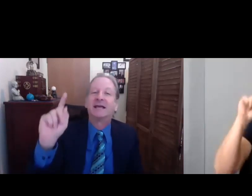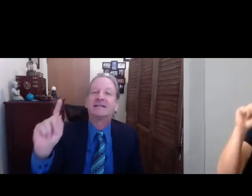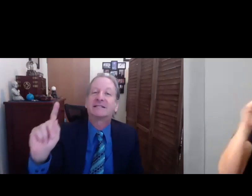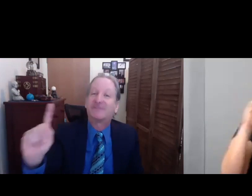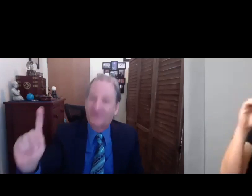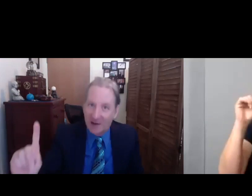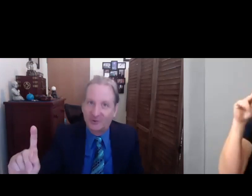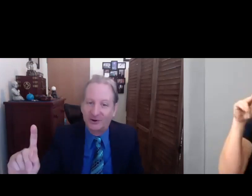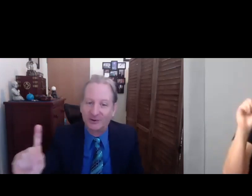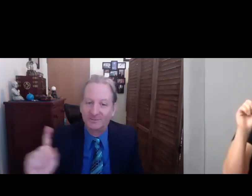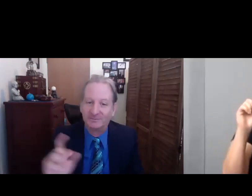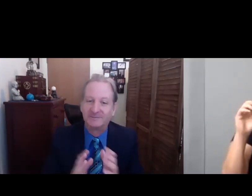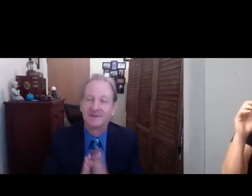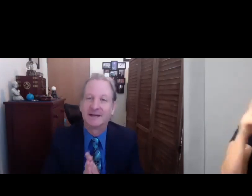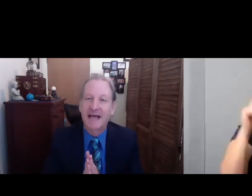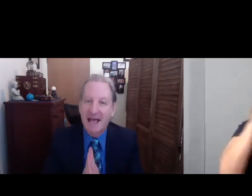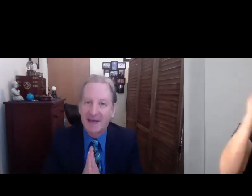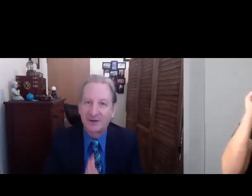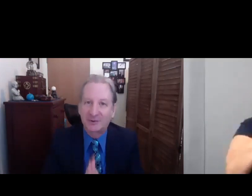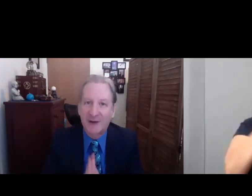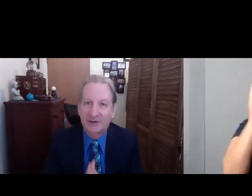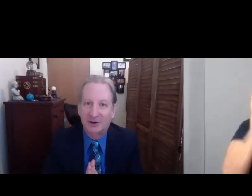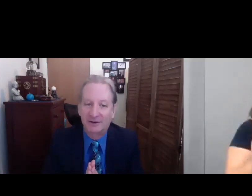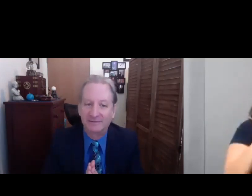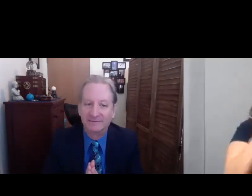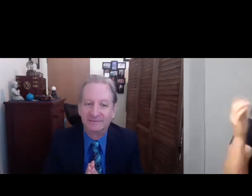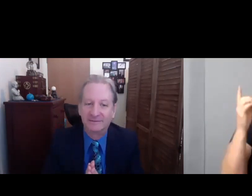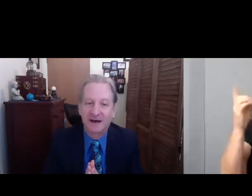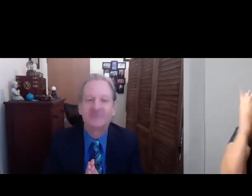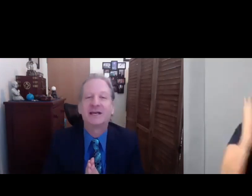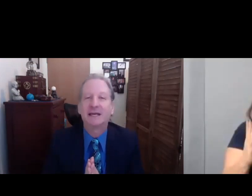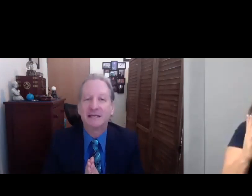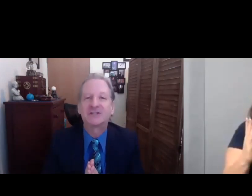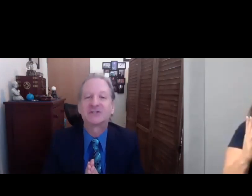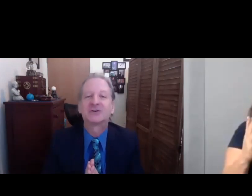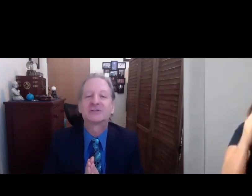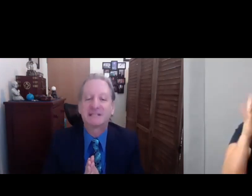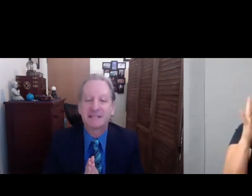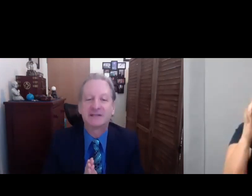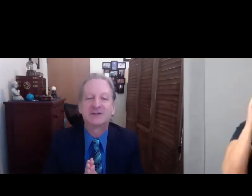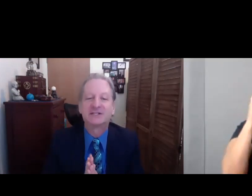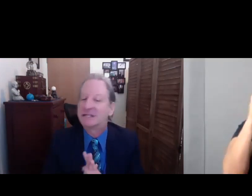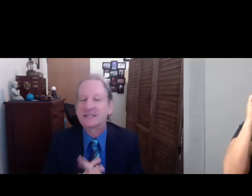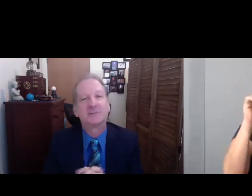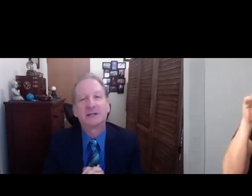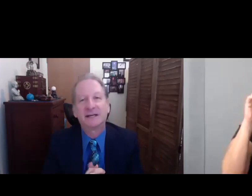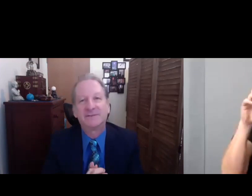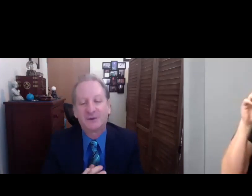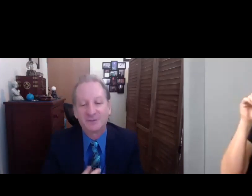He is the founder and the director of the Easterseals Disability Film